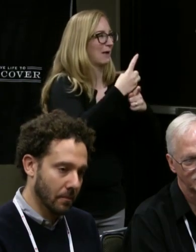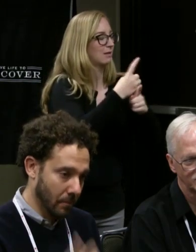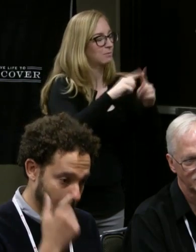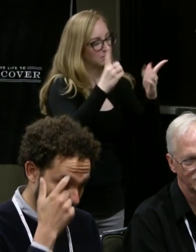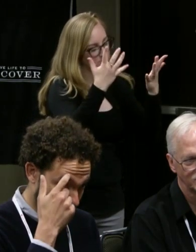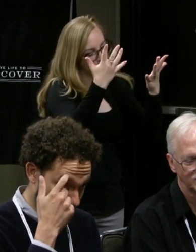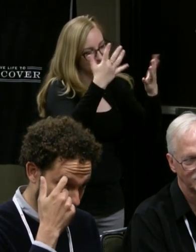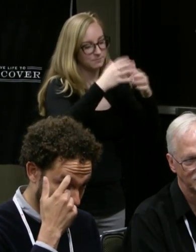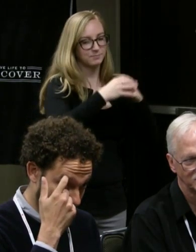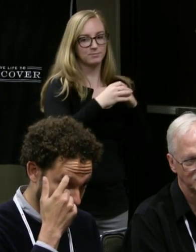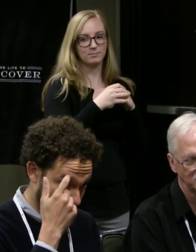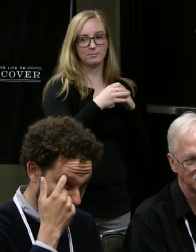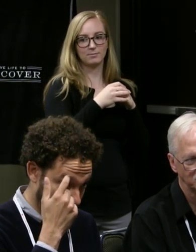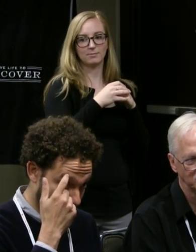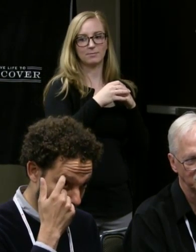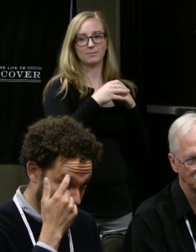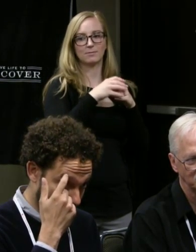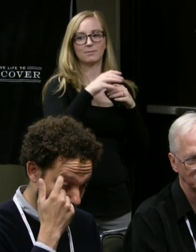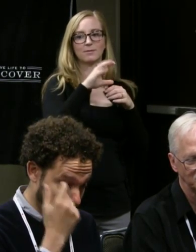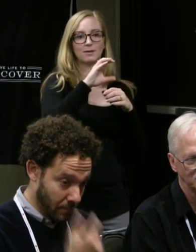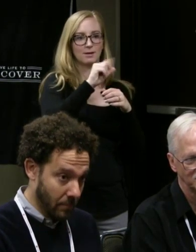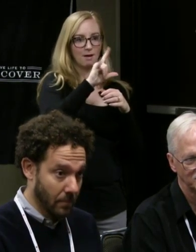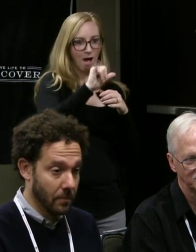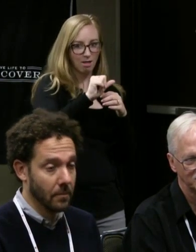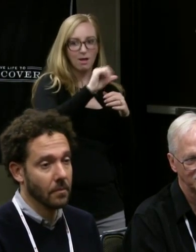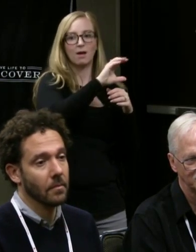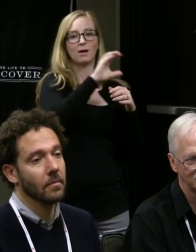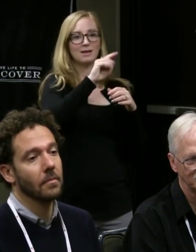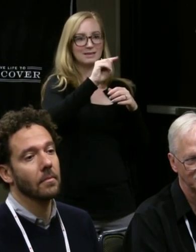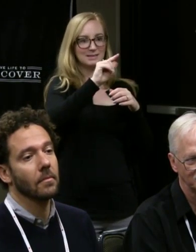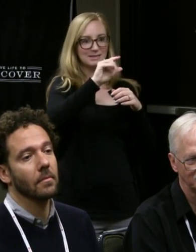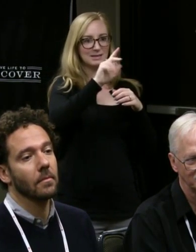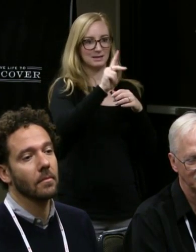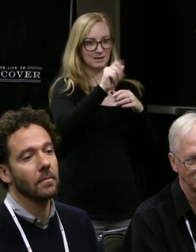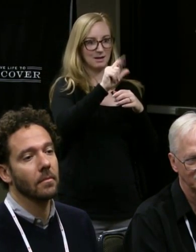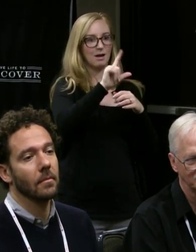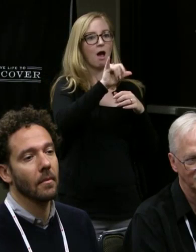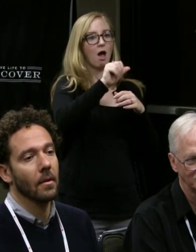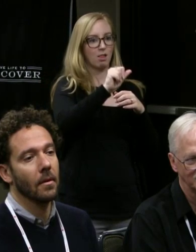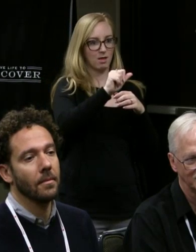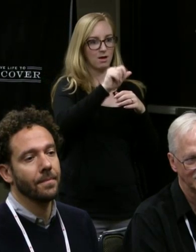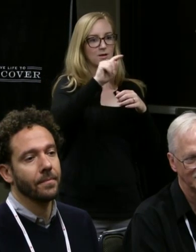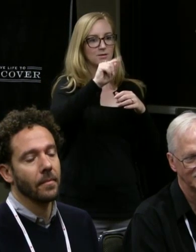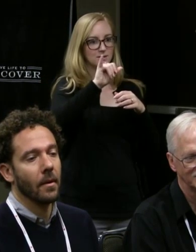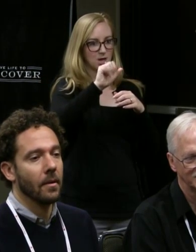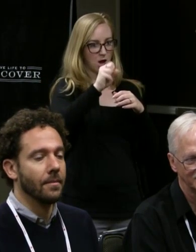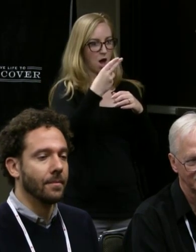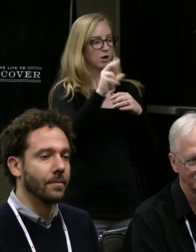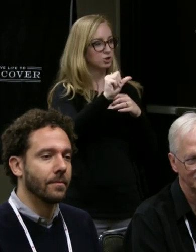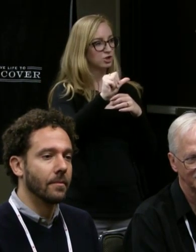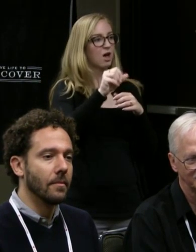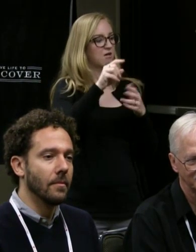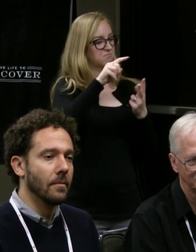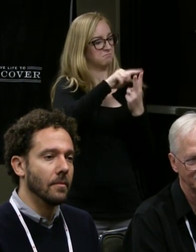but so Calla, our colleague, Tiasha, our colleague, Justin-- they are all deaf and they are the ones